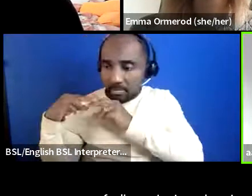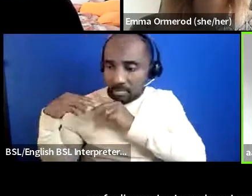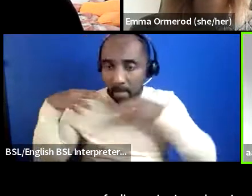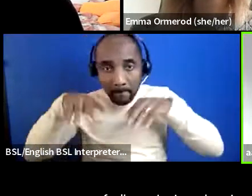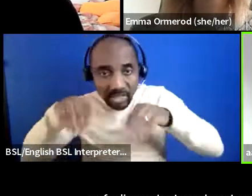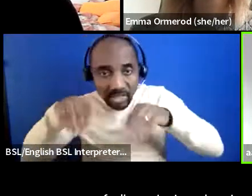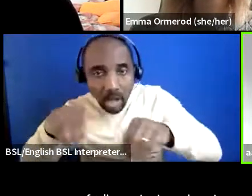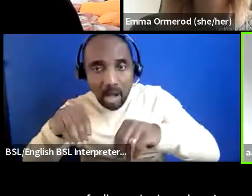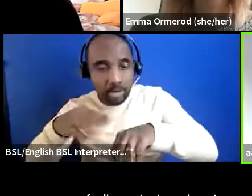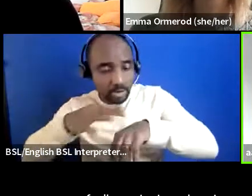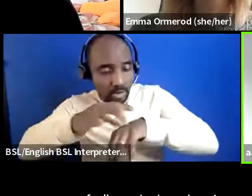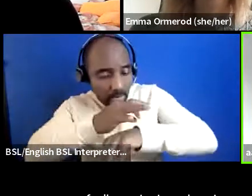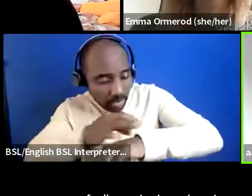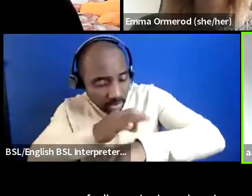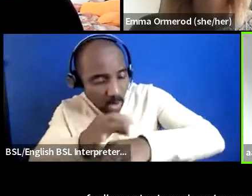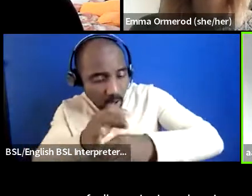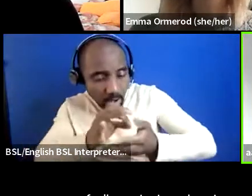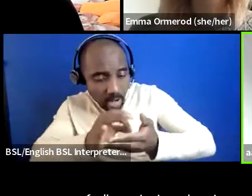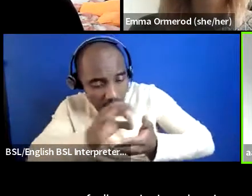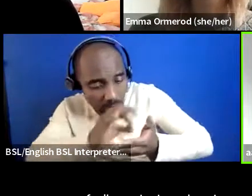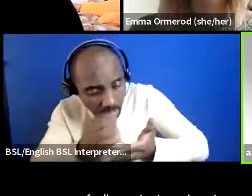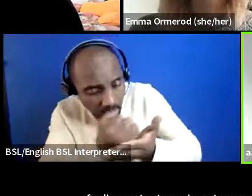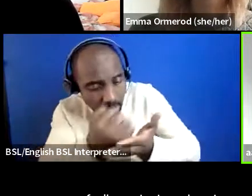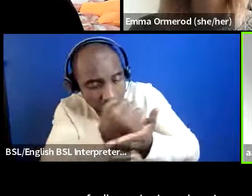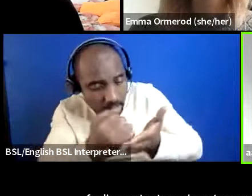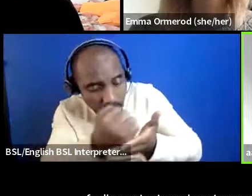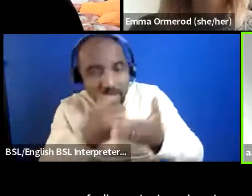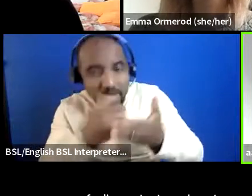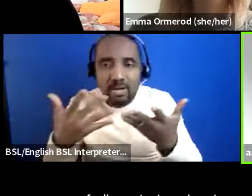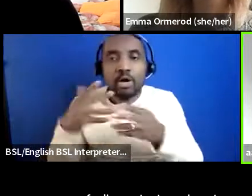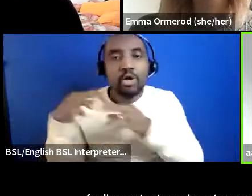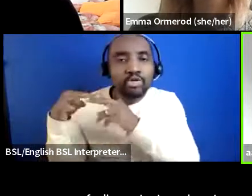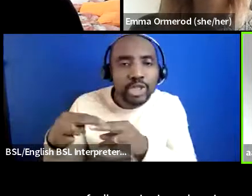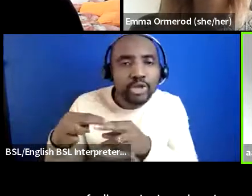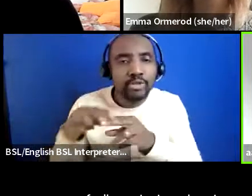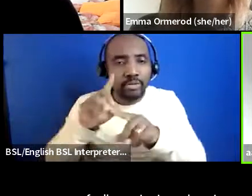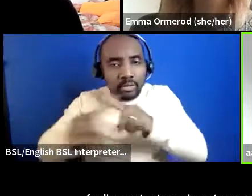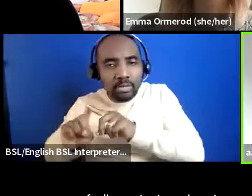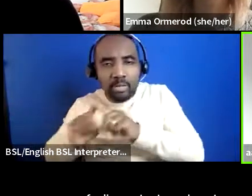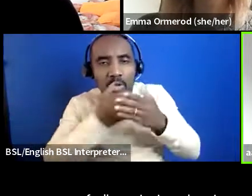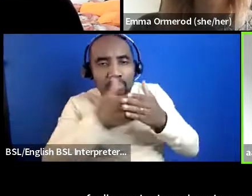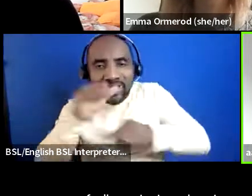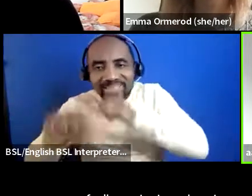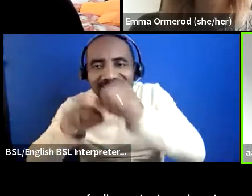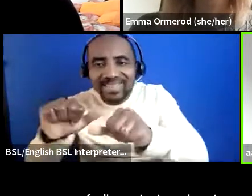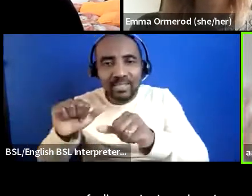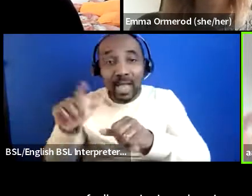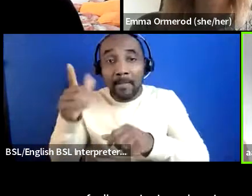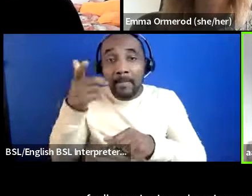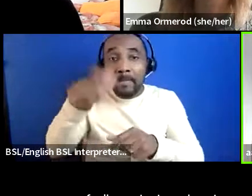and practices that we've used over time and people of color have used all around the world